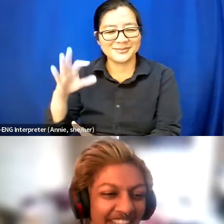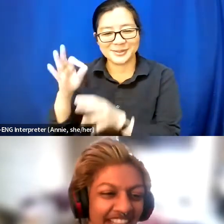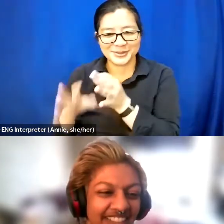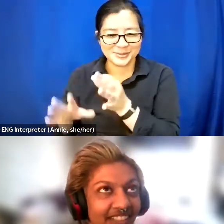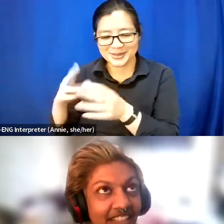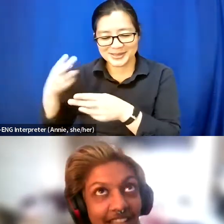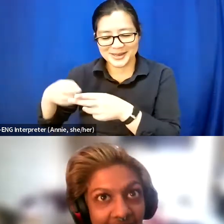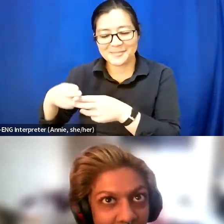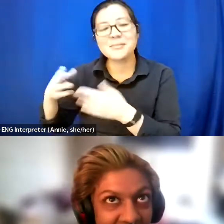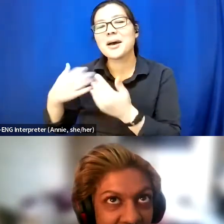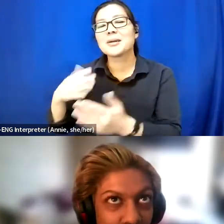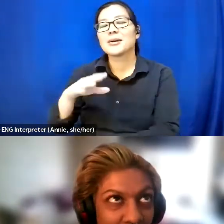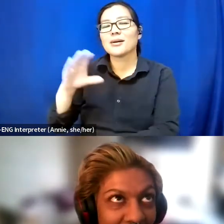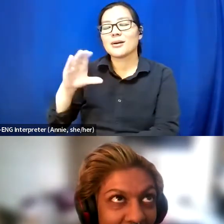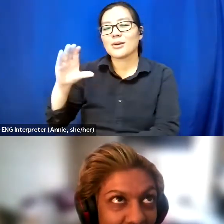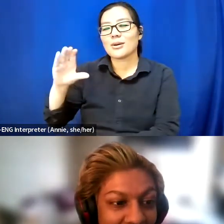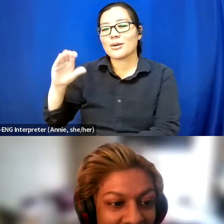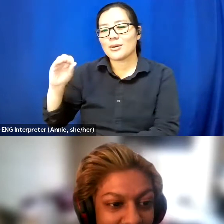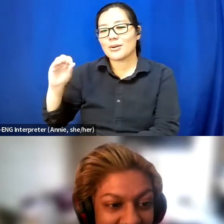but that's Collab is C-O-L-L-A-B.